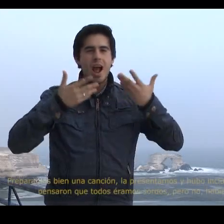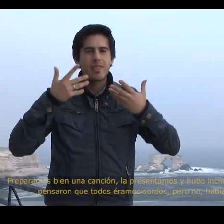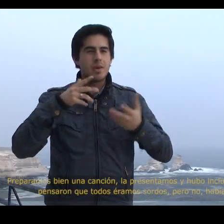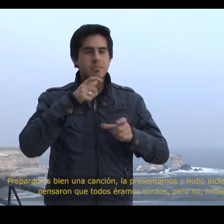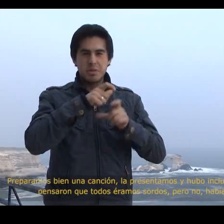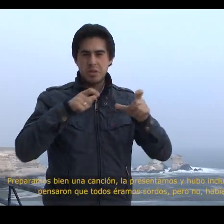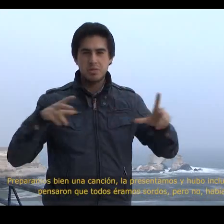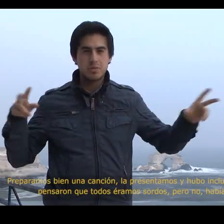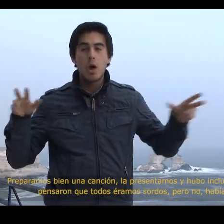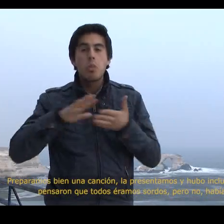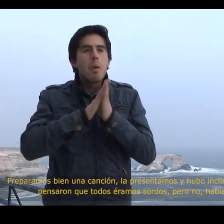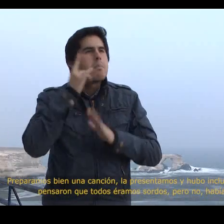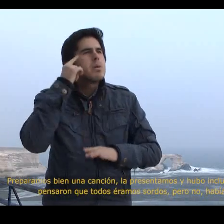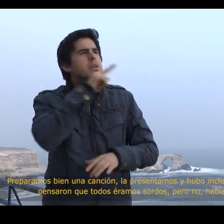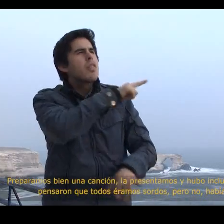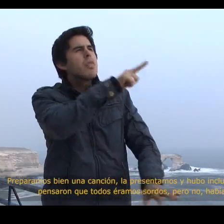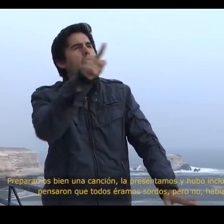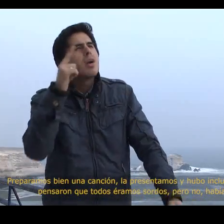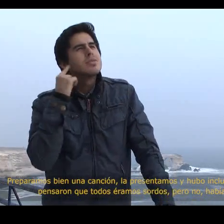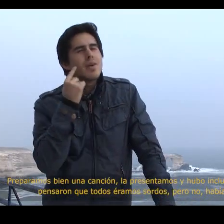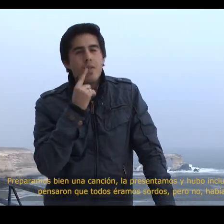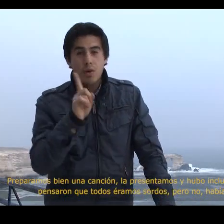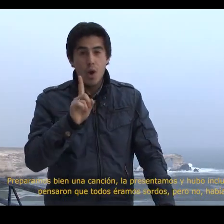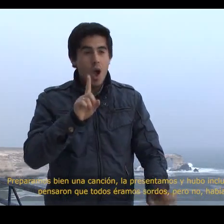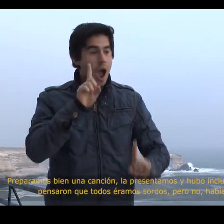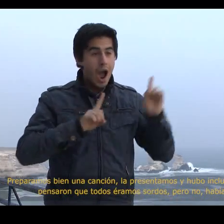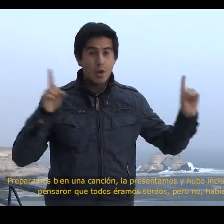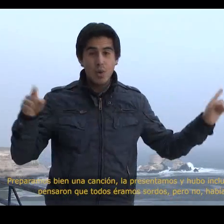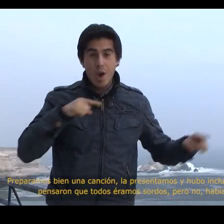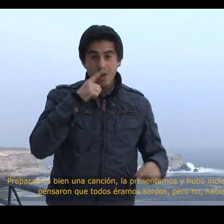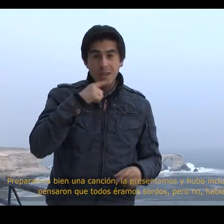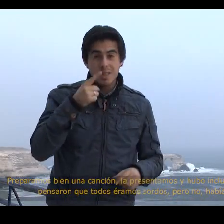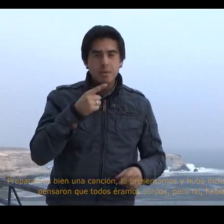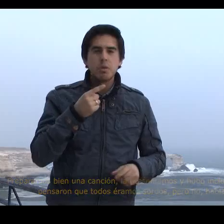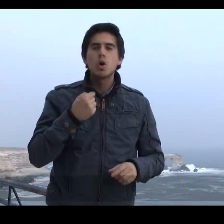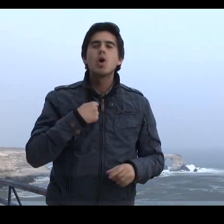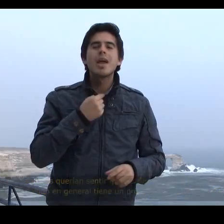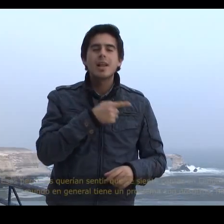Some people thought that we were all deaf but, no, there were hearing people too.